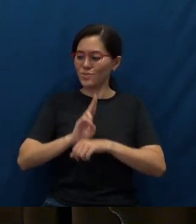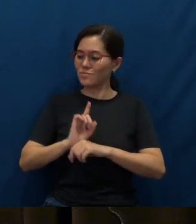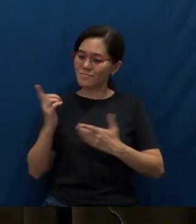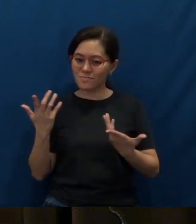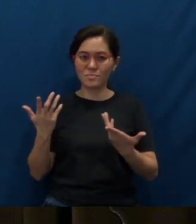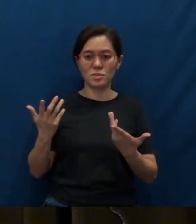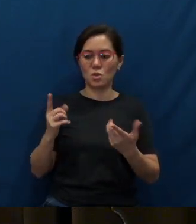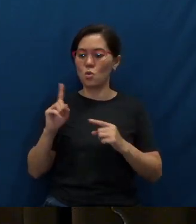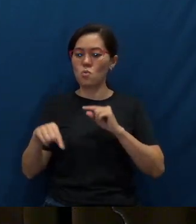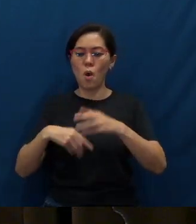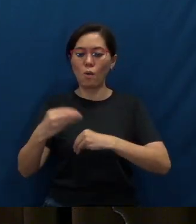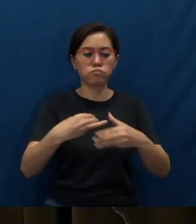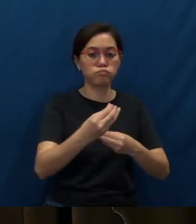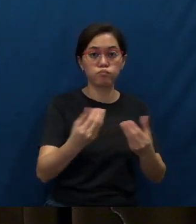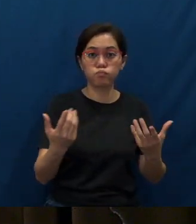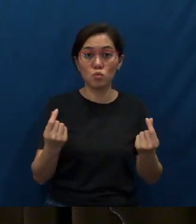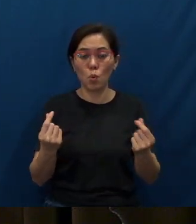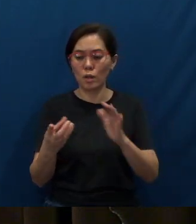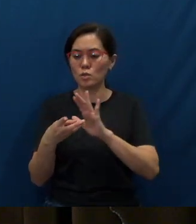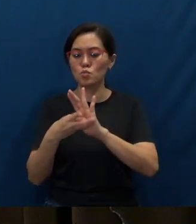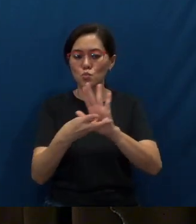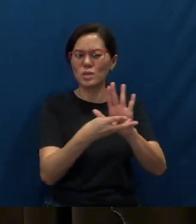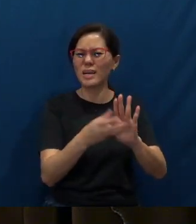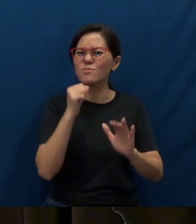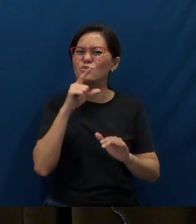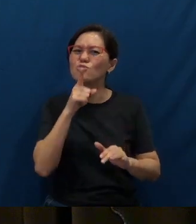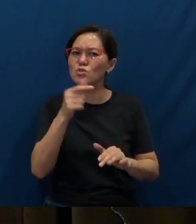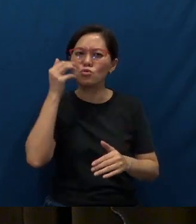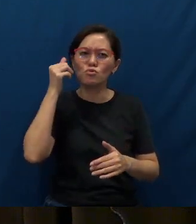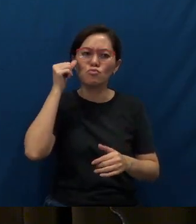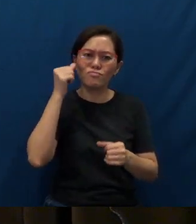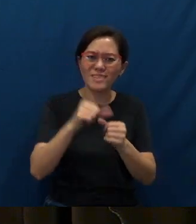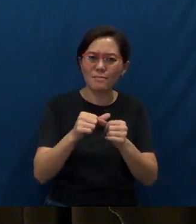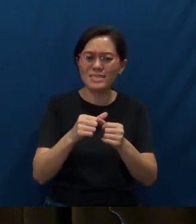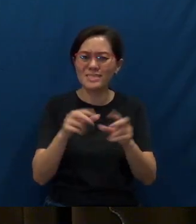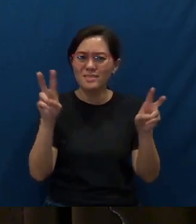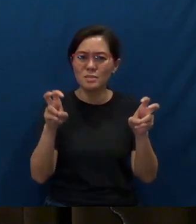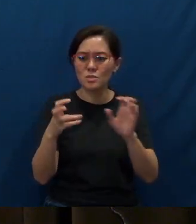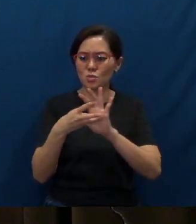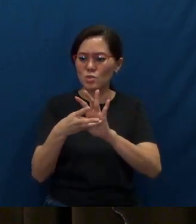I don't know whether you still remember that (term) - we used to go out witnessing - on university campus, you know,